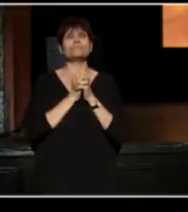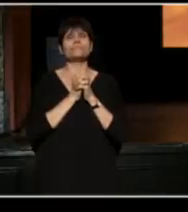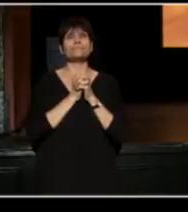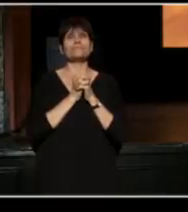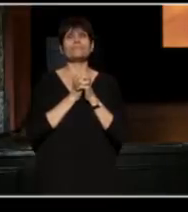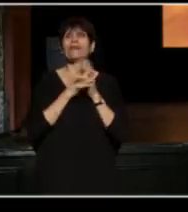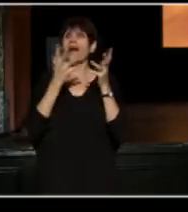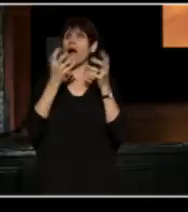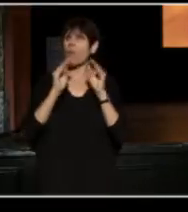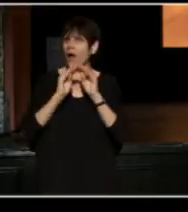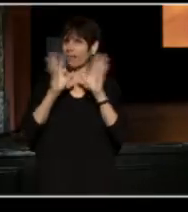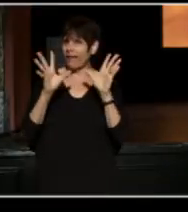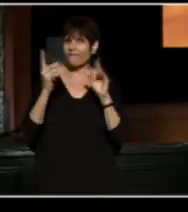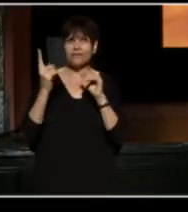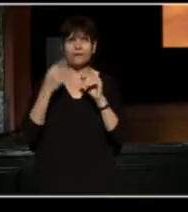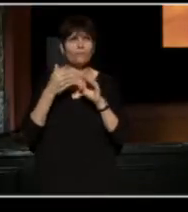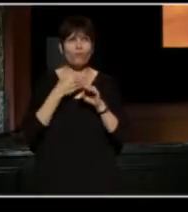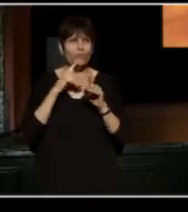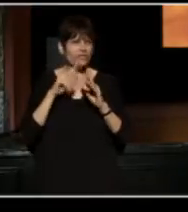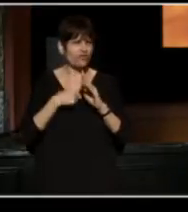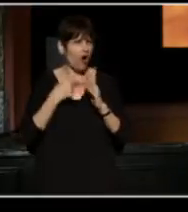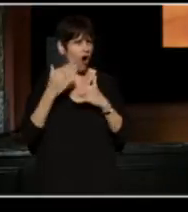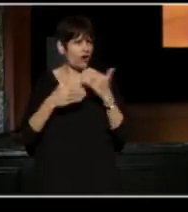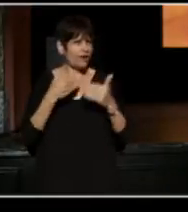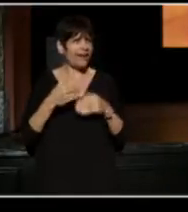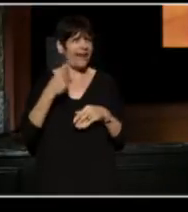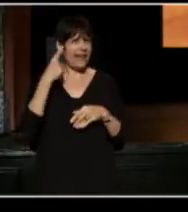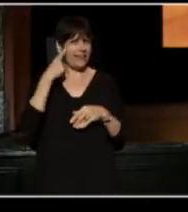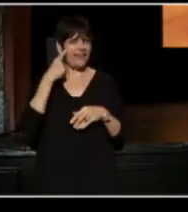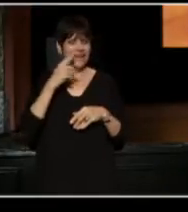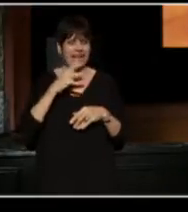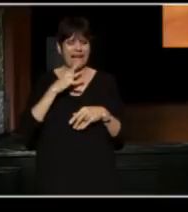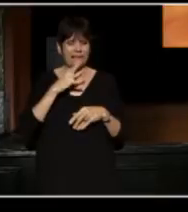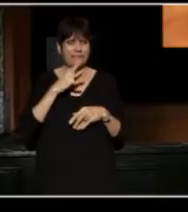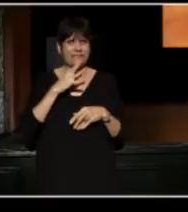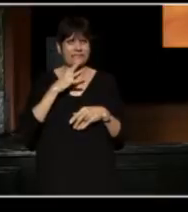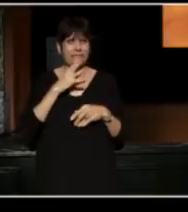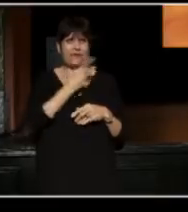(D.A.) I just want to clarify something before we start, I think I'm speaking for both Woody and myself,